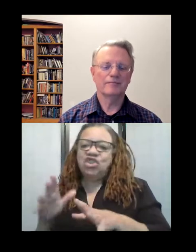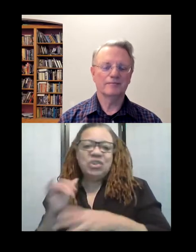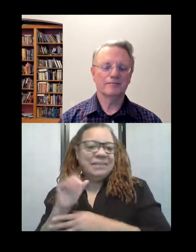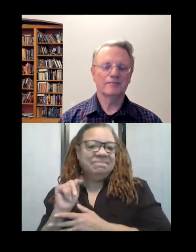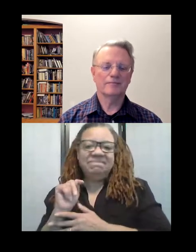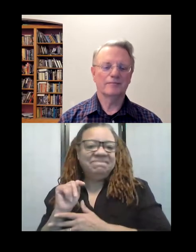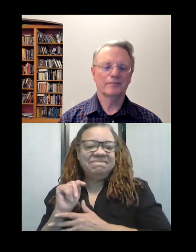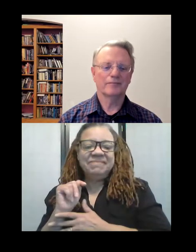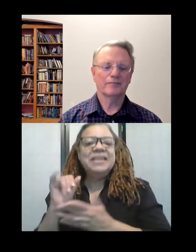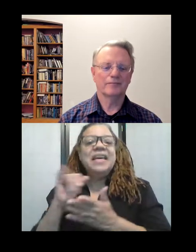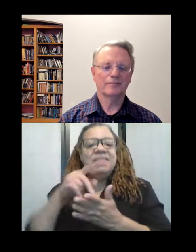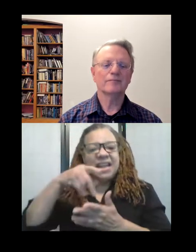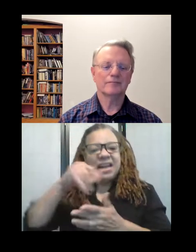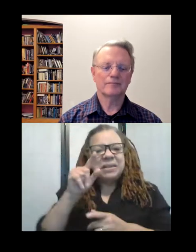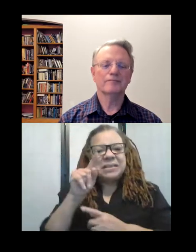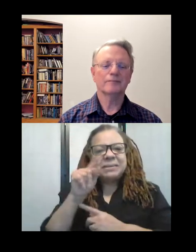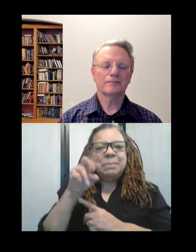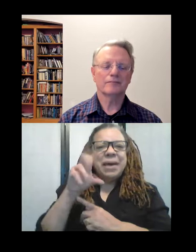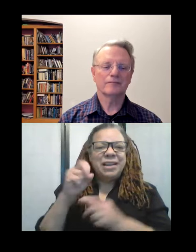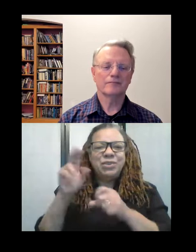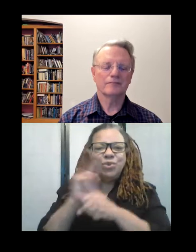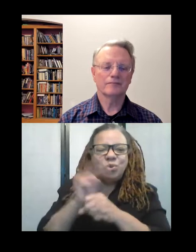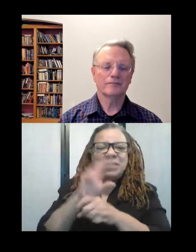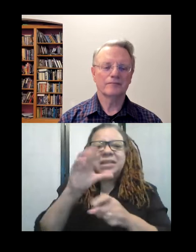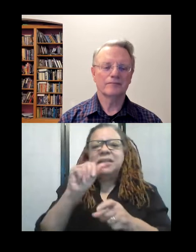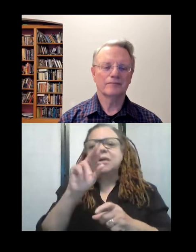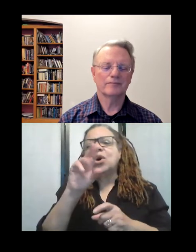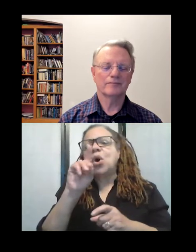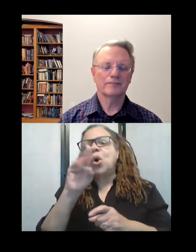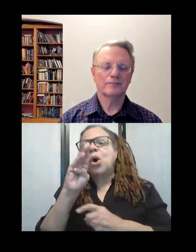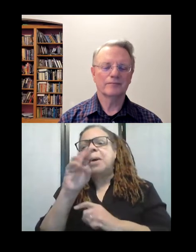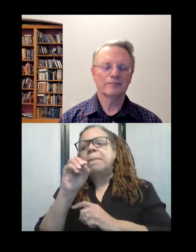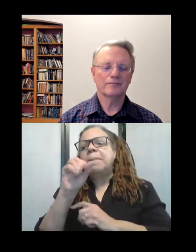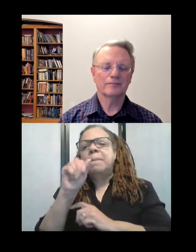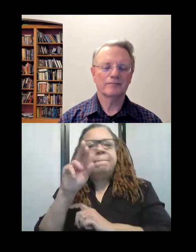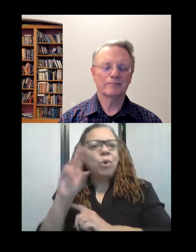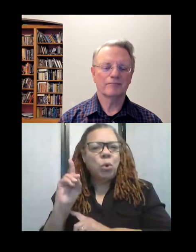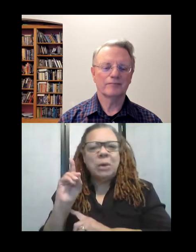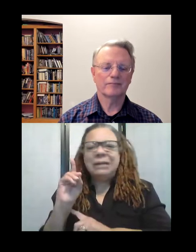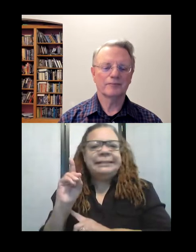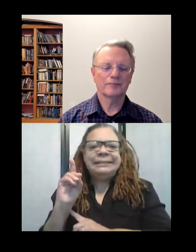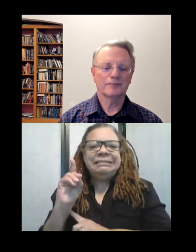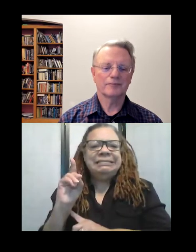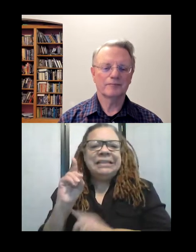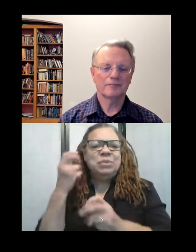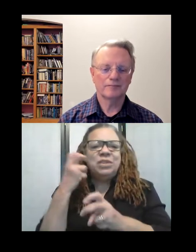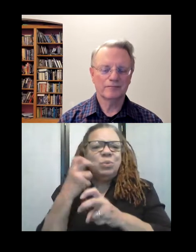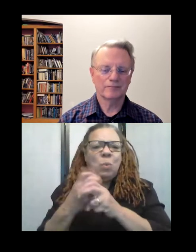patterns using little pieces of cardboard. And I just, you know, started doing... I think I